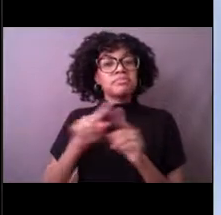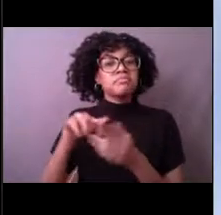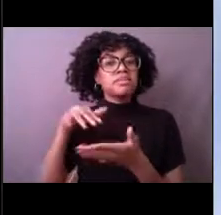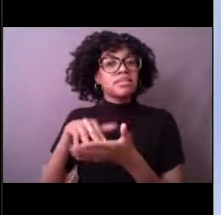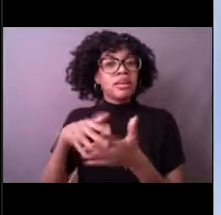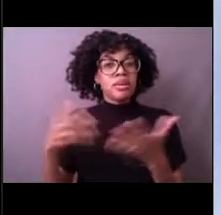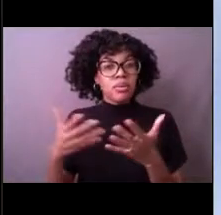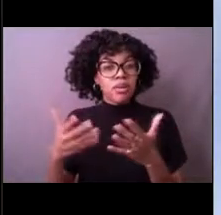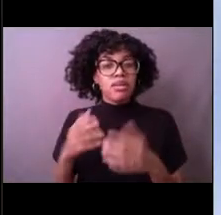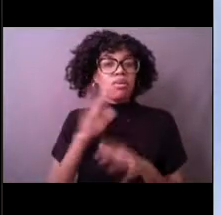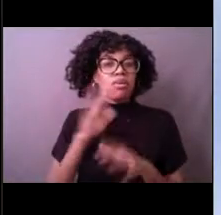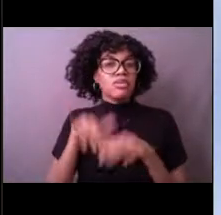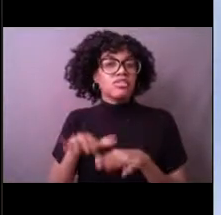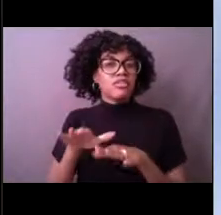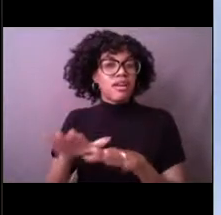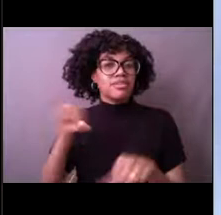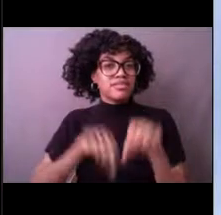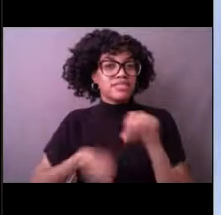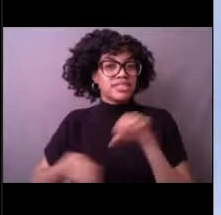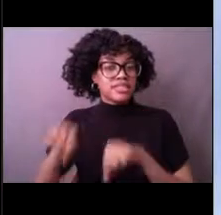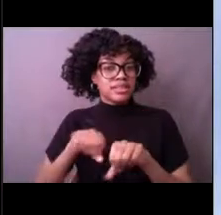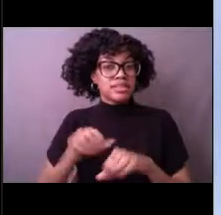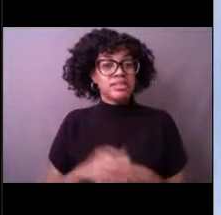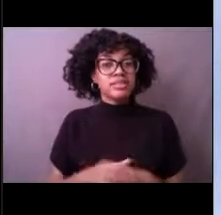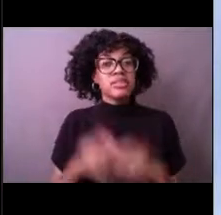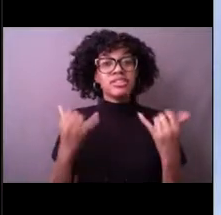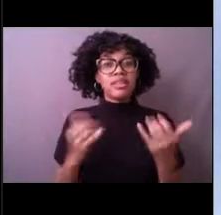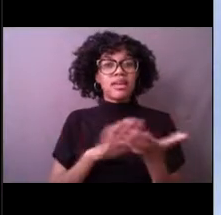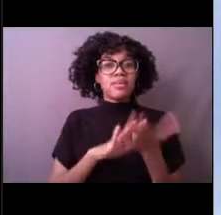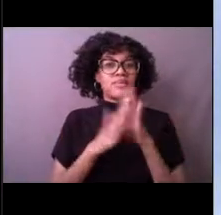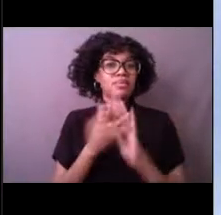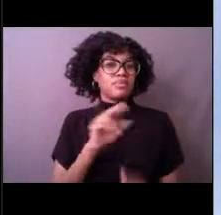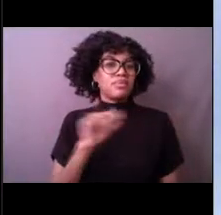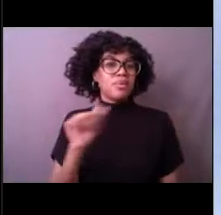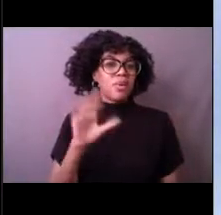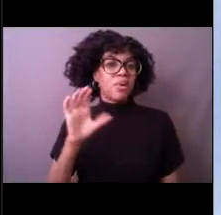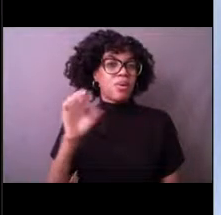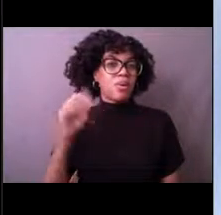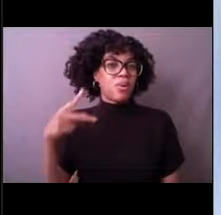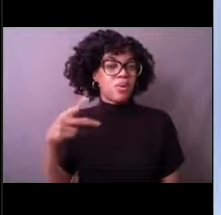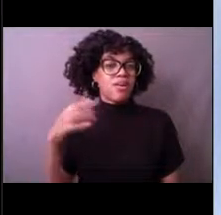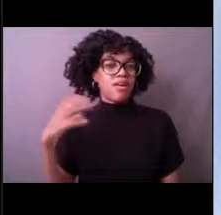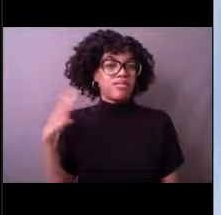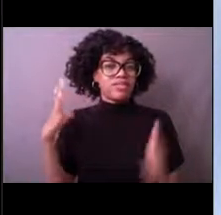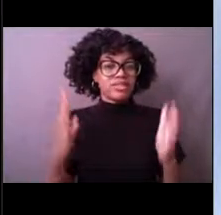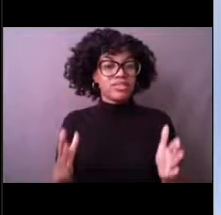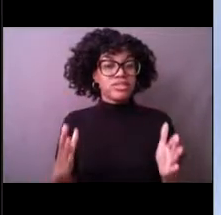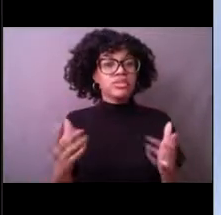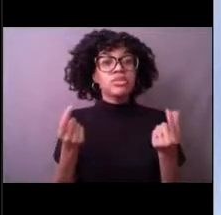And now today you can see me as a NOAA Corps officer working with scientists to help them collect their data.